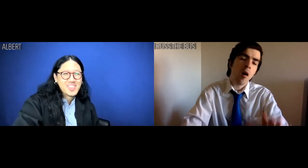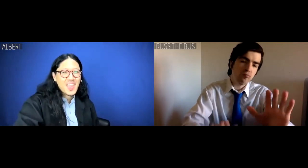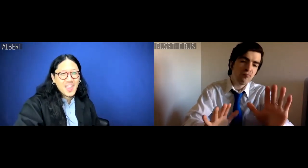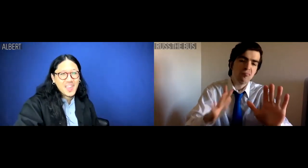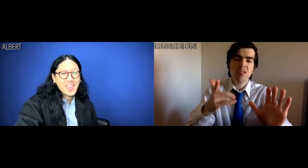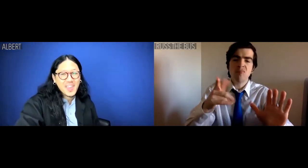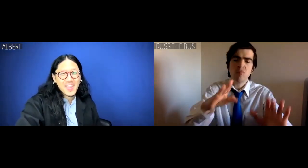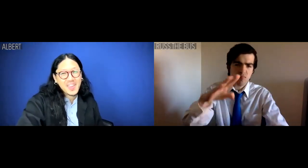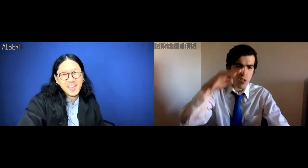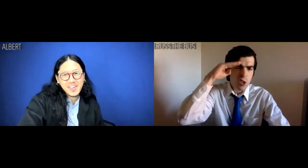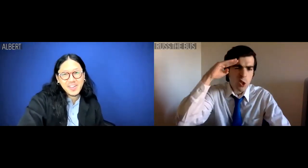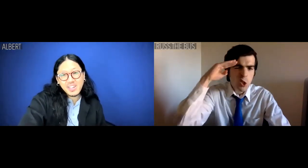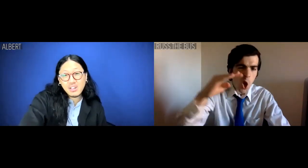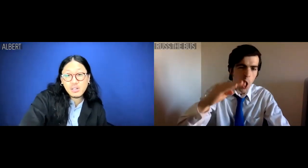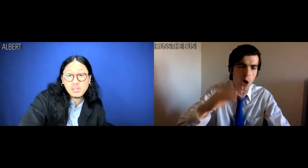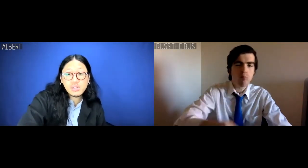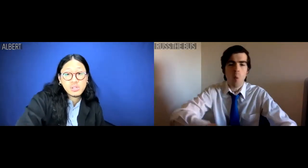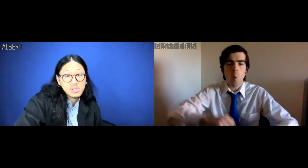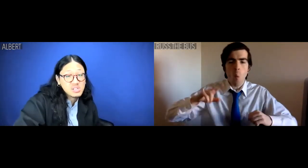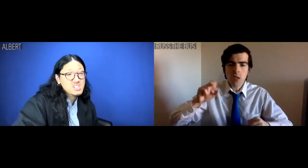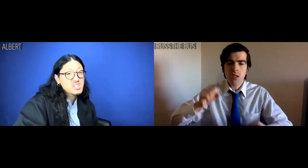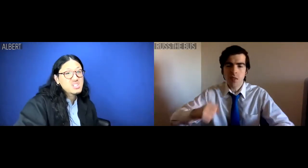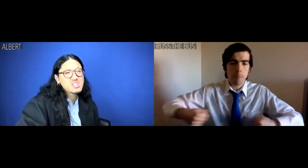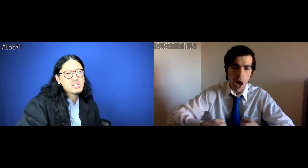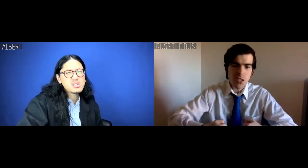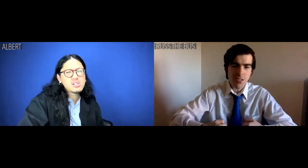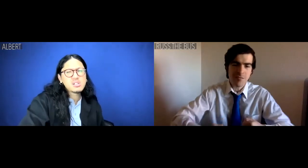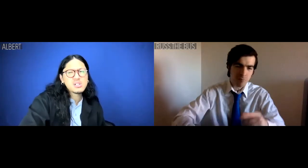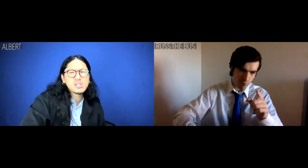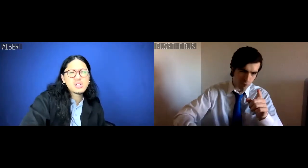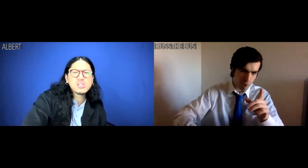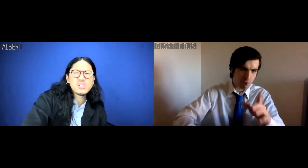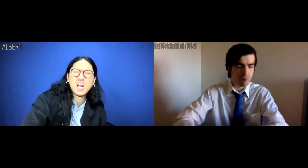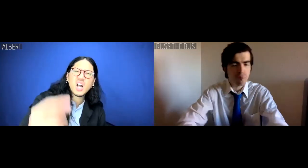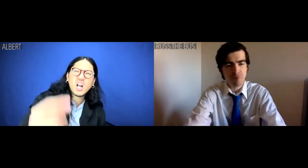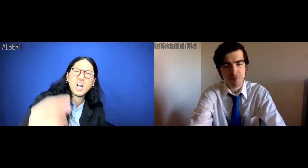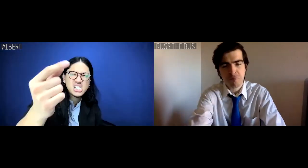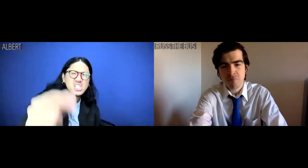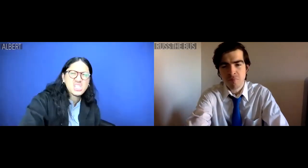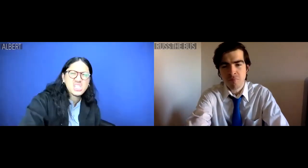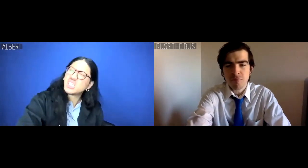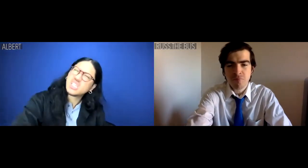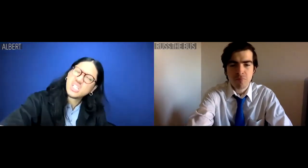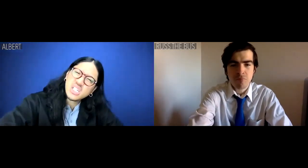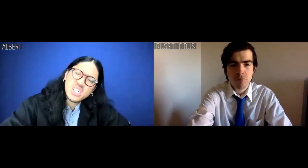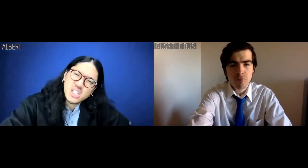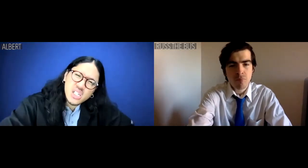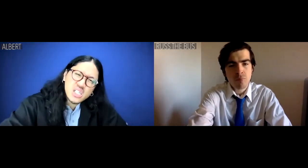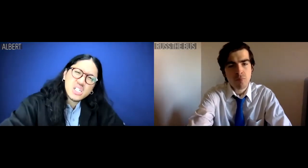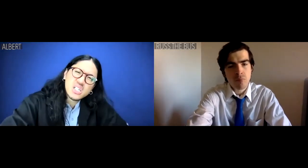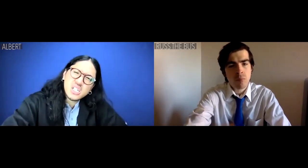Russ the Bus: Sir Russ the bus. Albert: What?